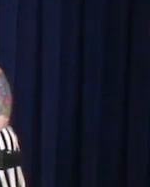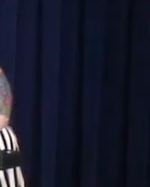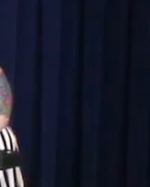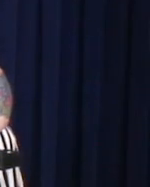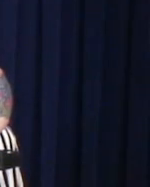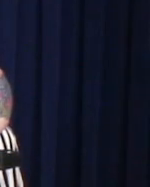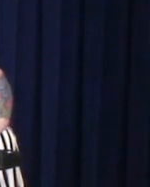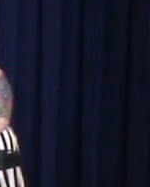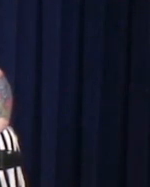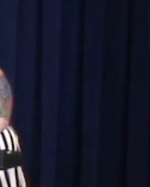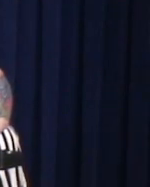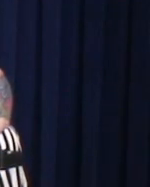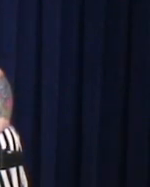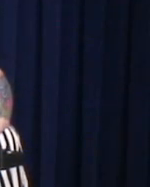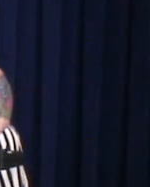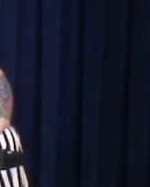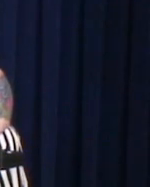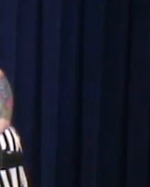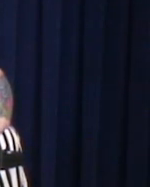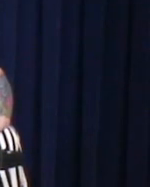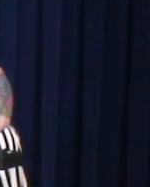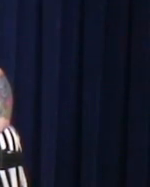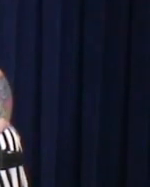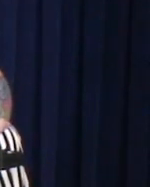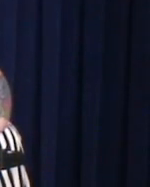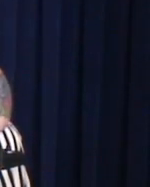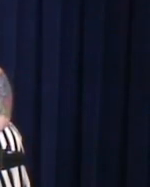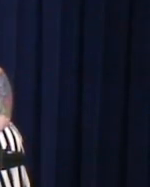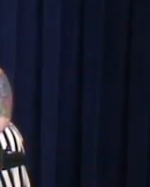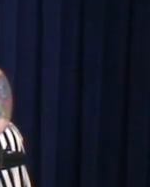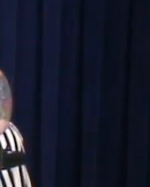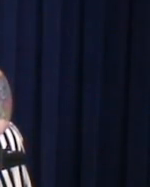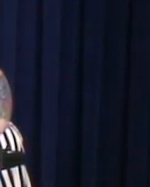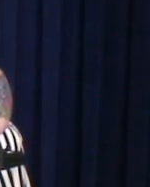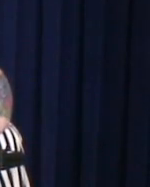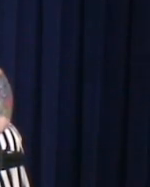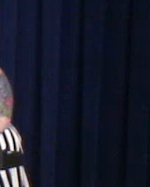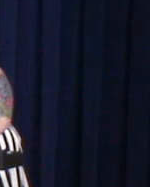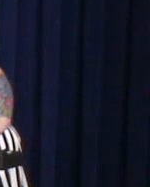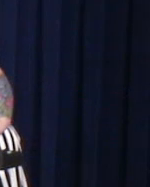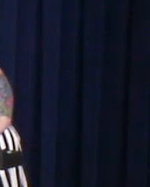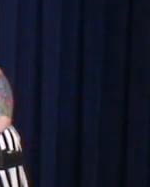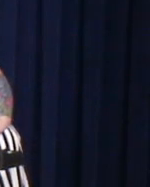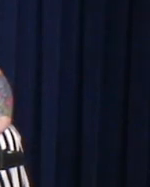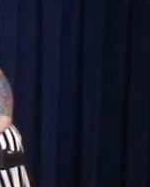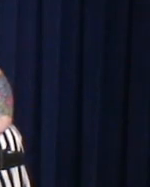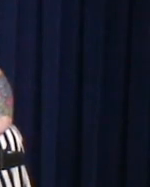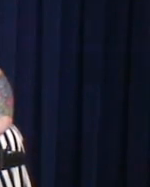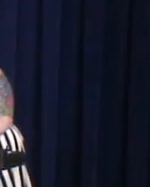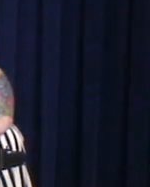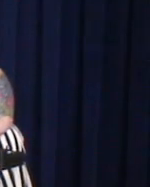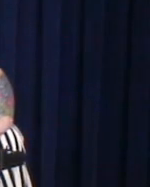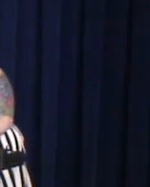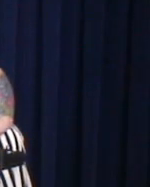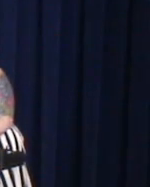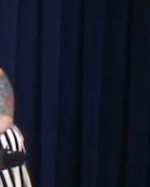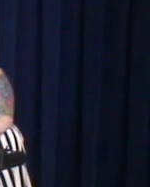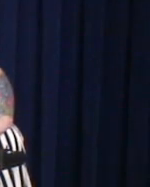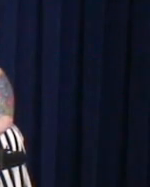She keeps me warm.